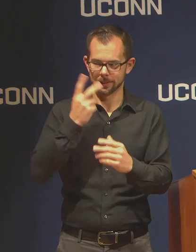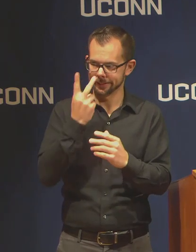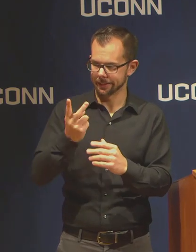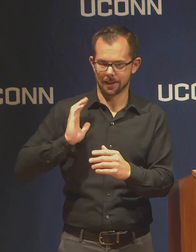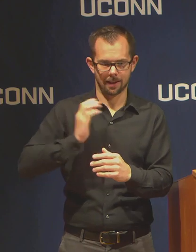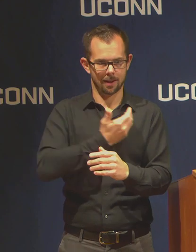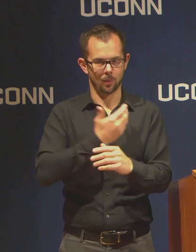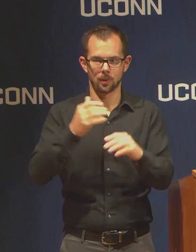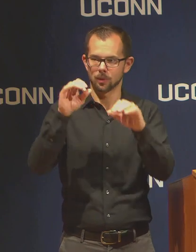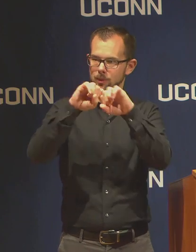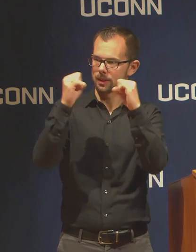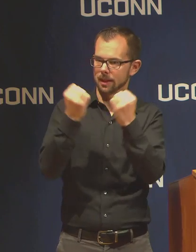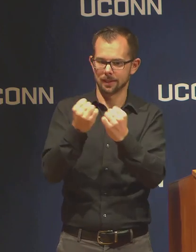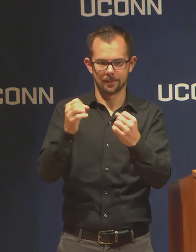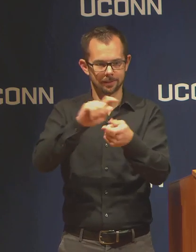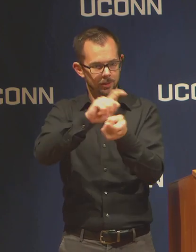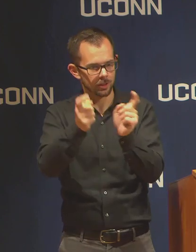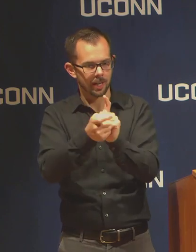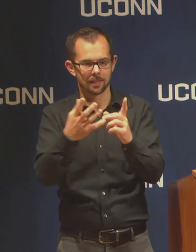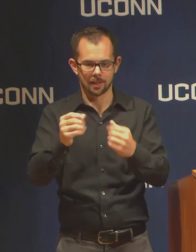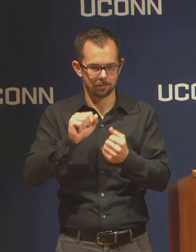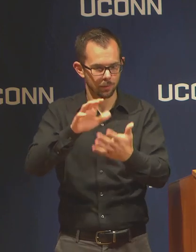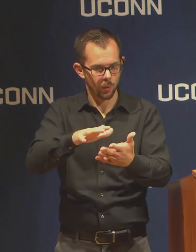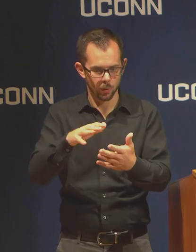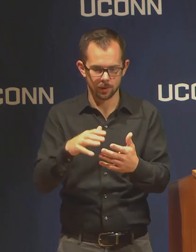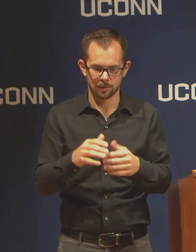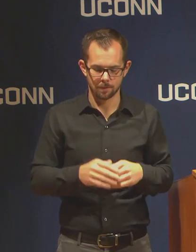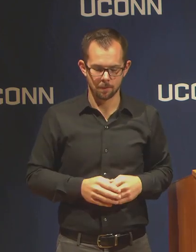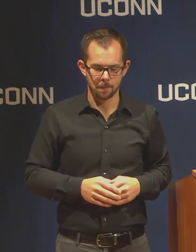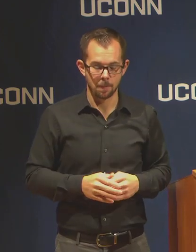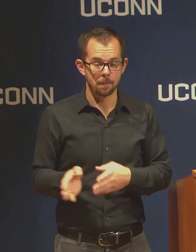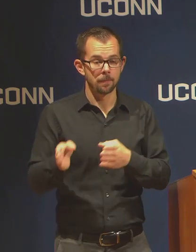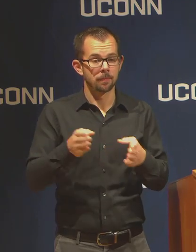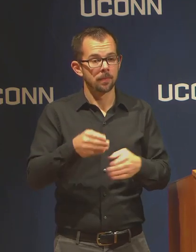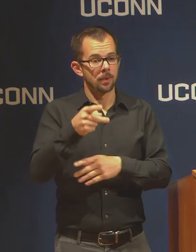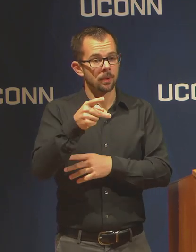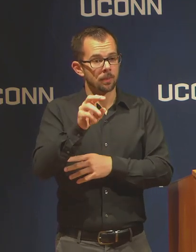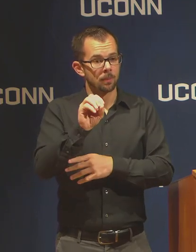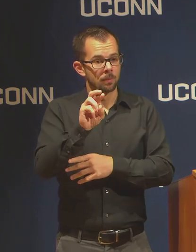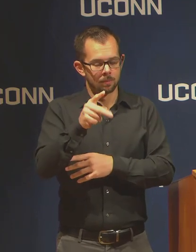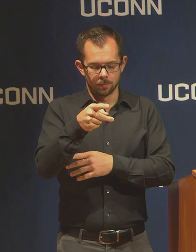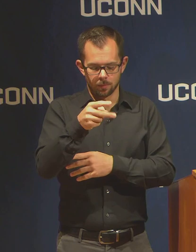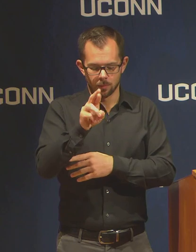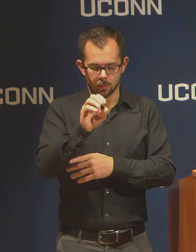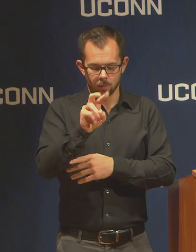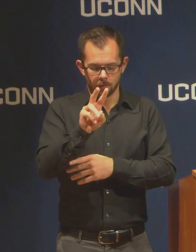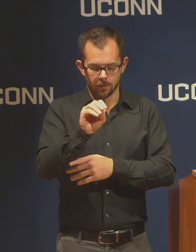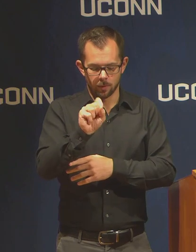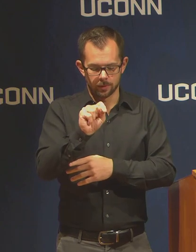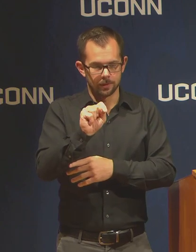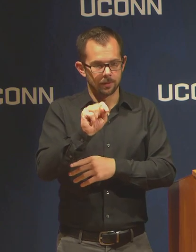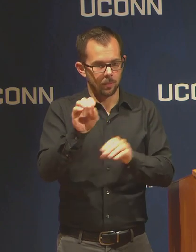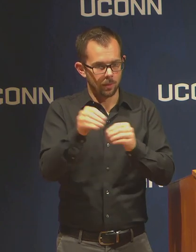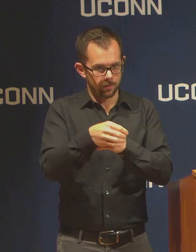In addition, I'm proud of the response of the Provost's Office and faculty they're working with to create